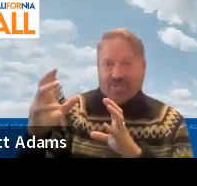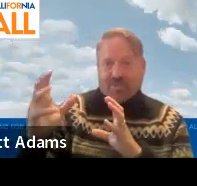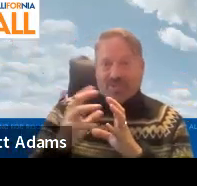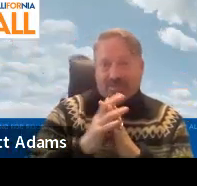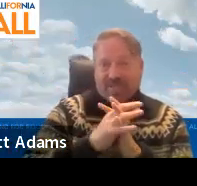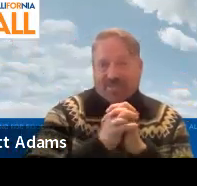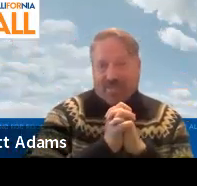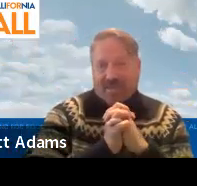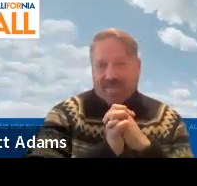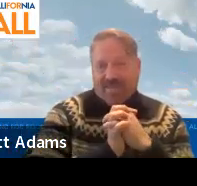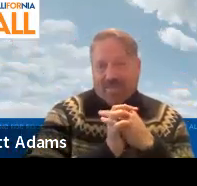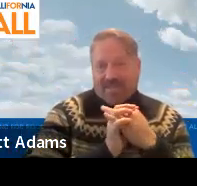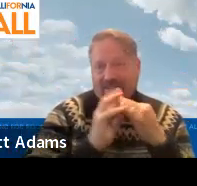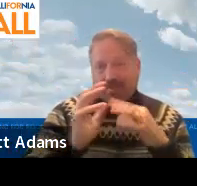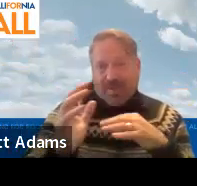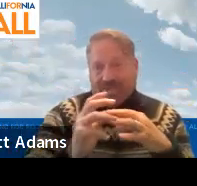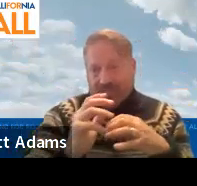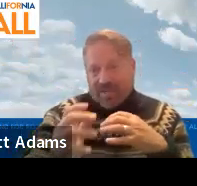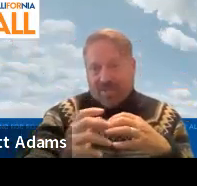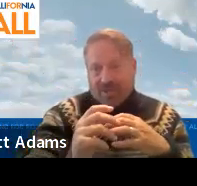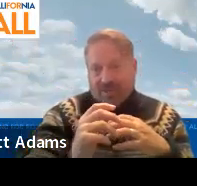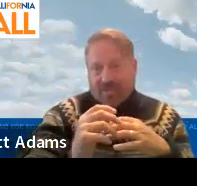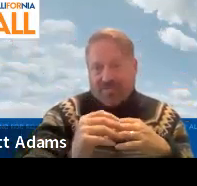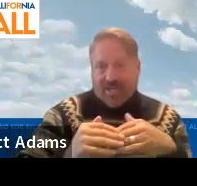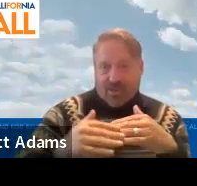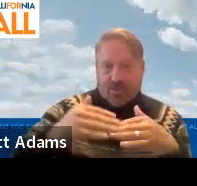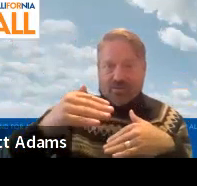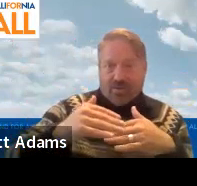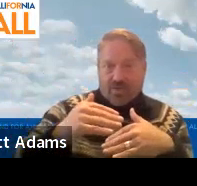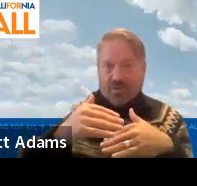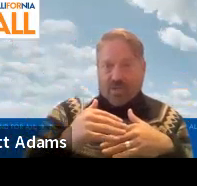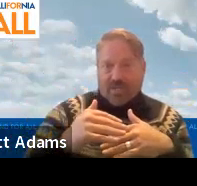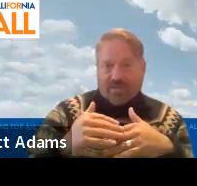resource pages by state, by region, by community of, like all the folks that are working in